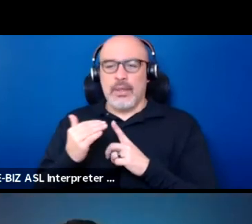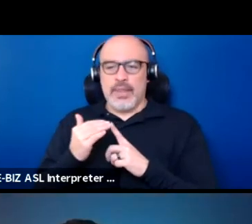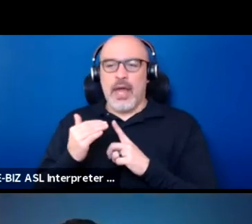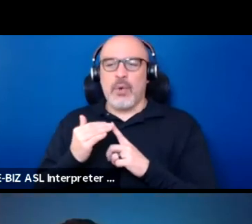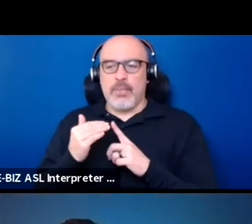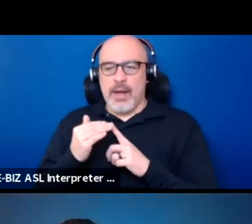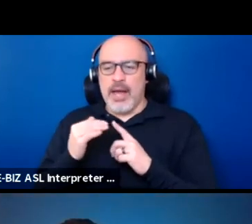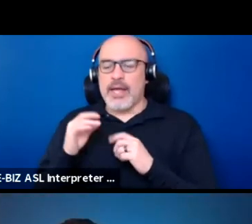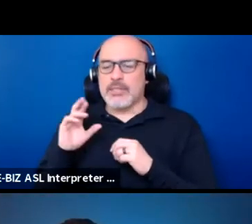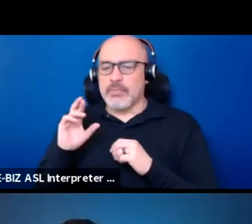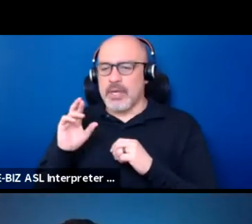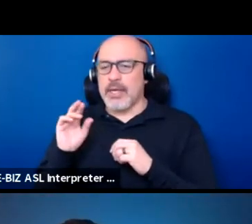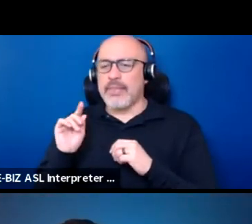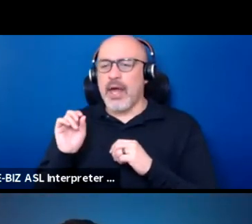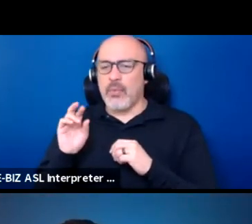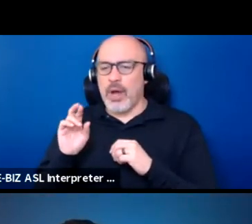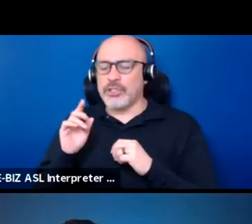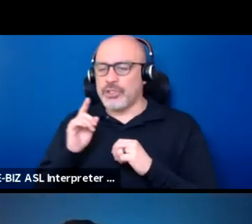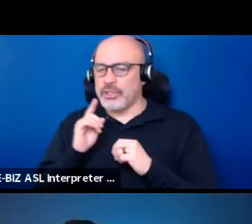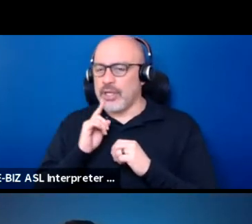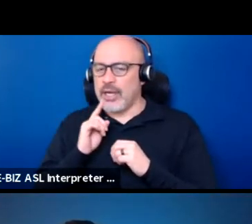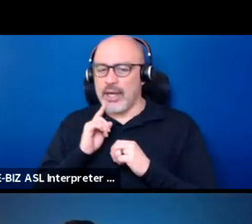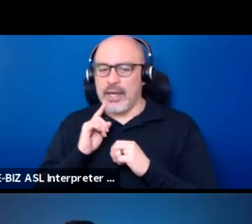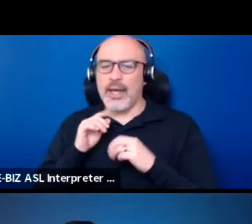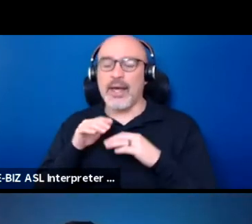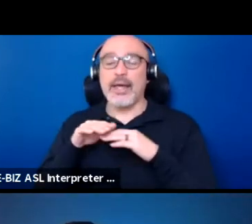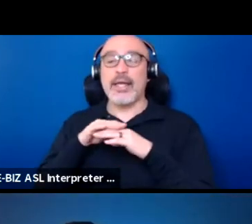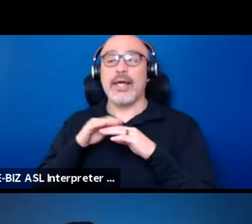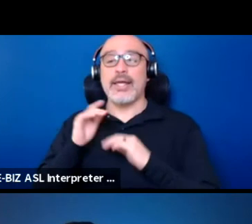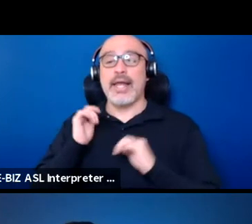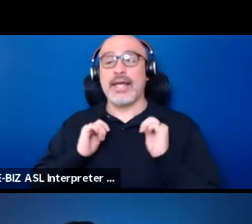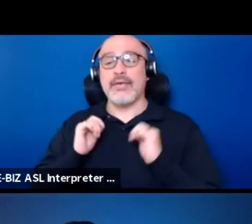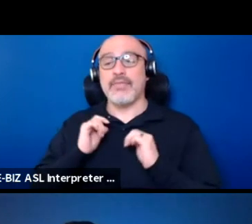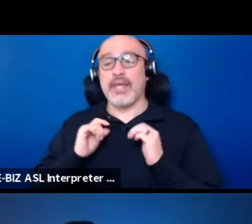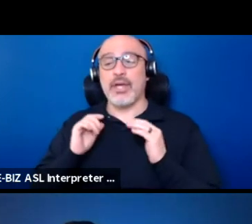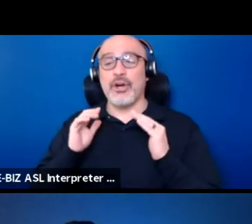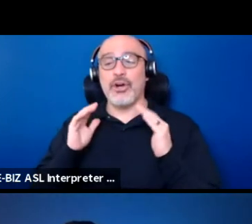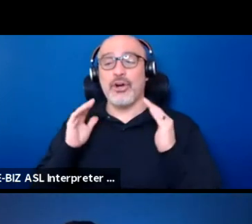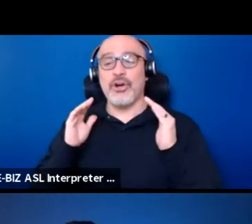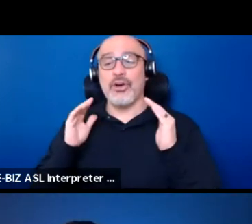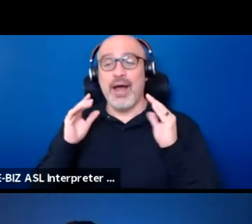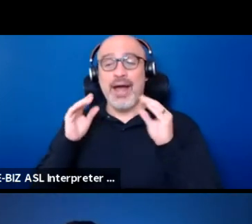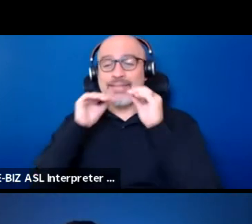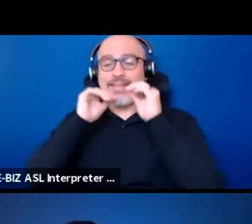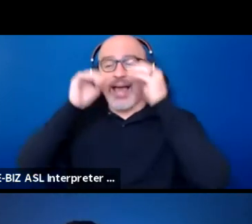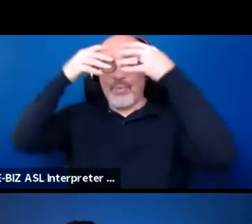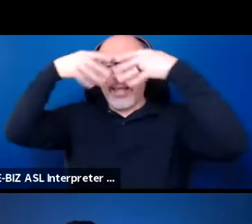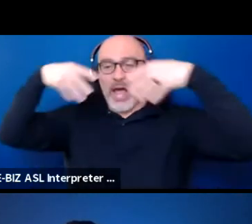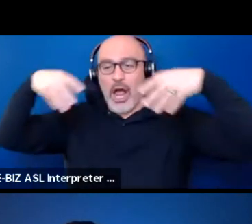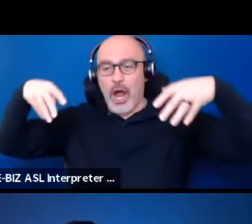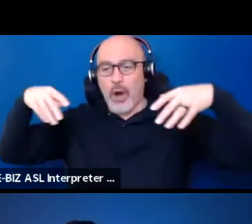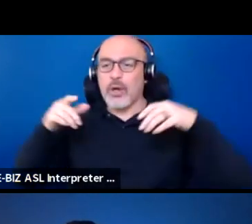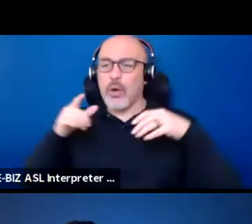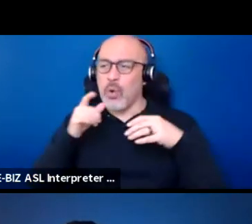about how native theater is less hierarchical and it's less about who's the diva and who's the boss